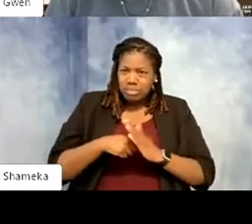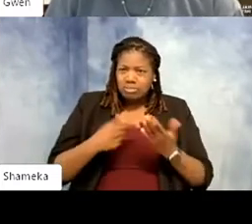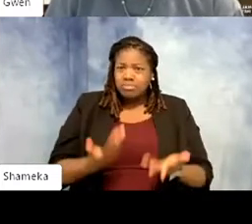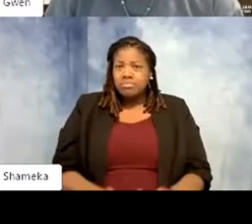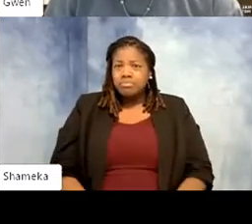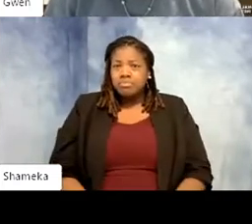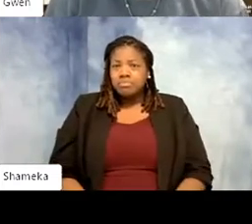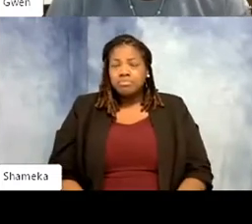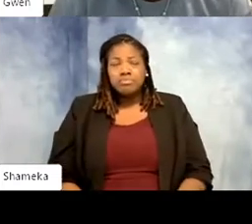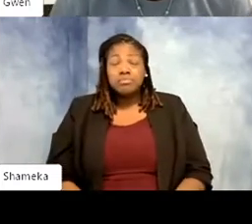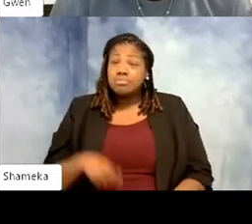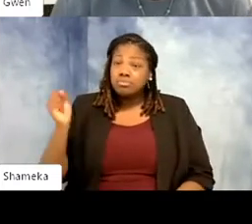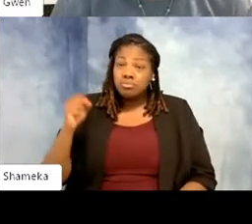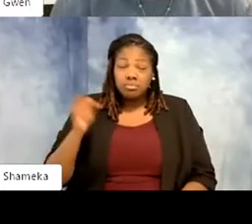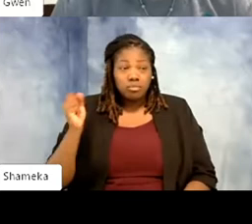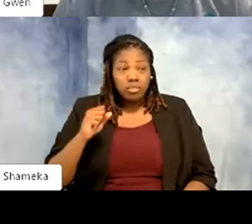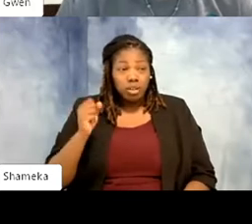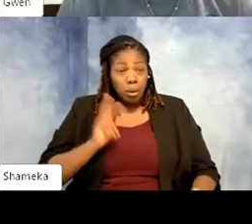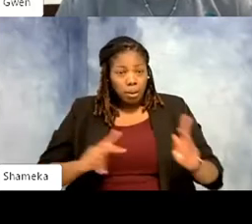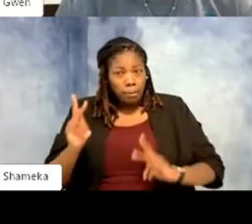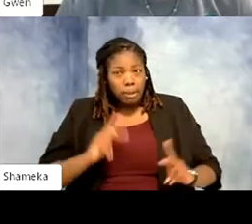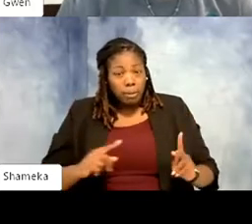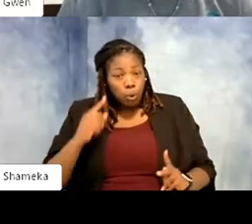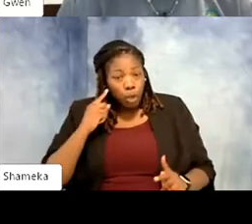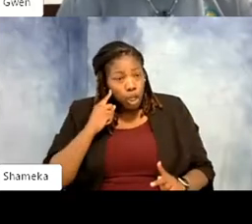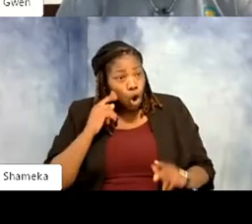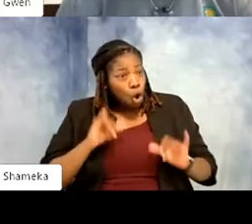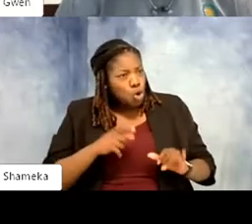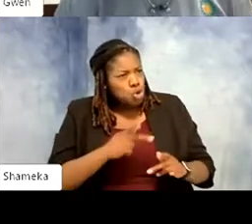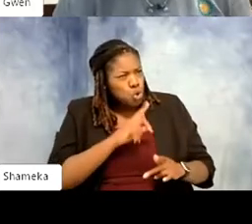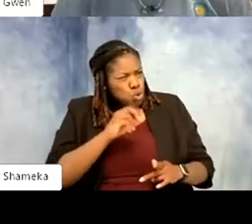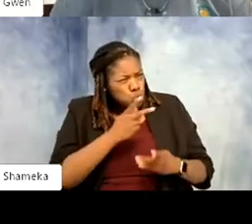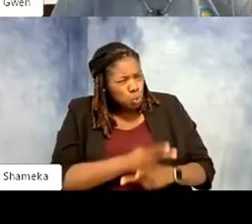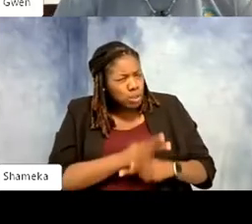Gwen: Yeah it's like when people hear you a zookeeper I don't think so so much now but back in the day it